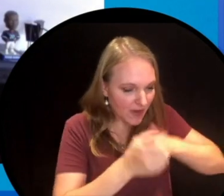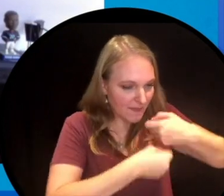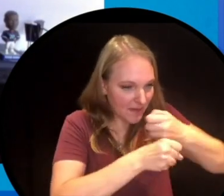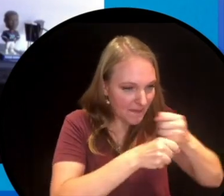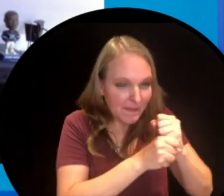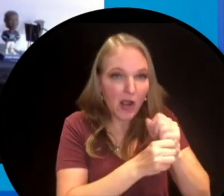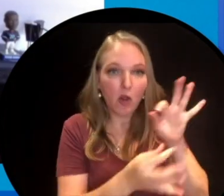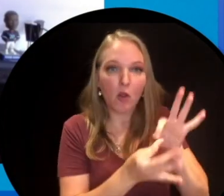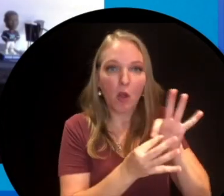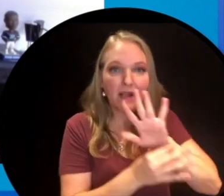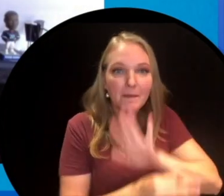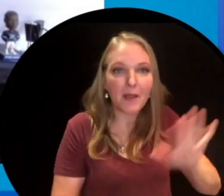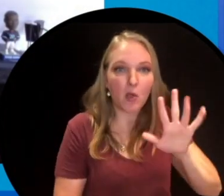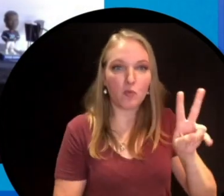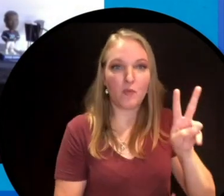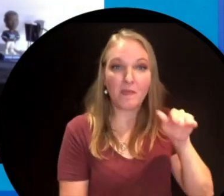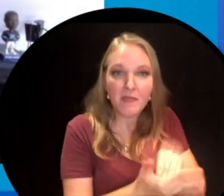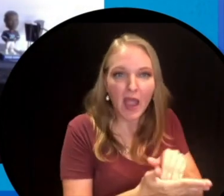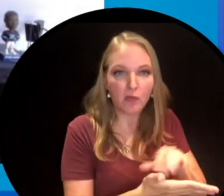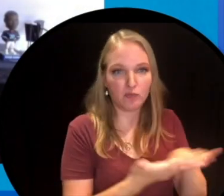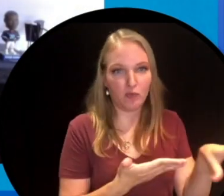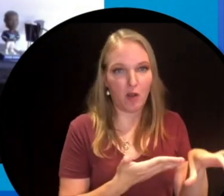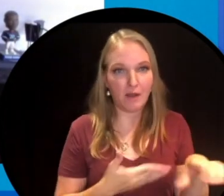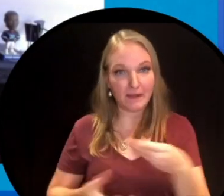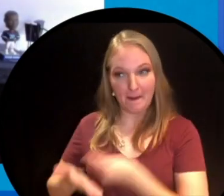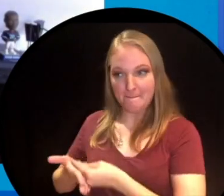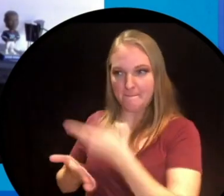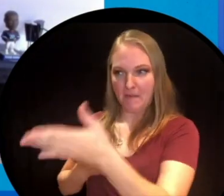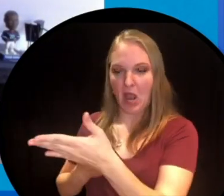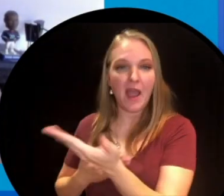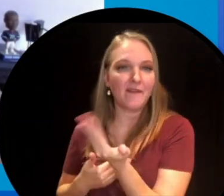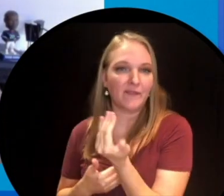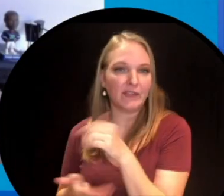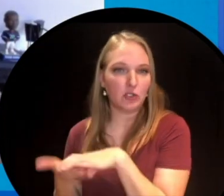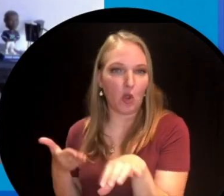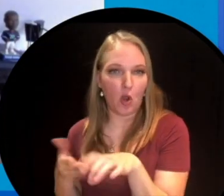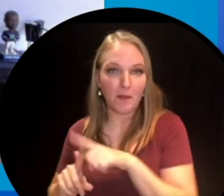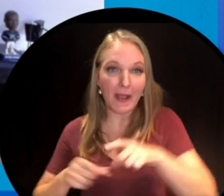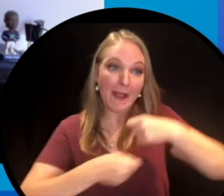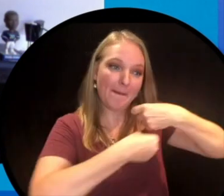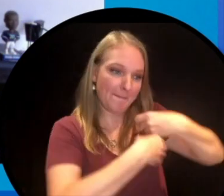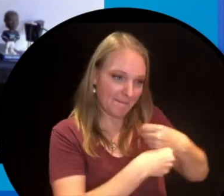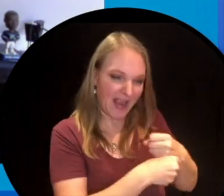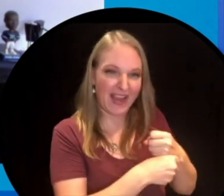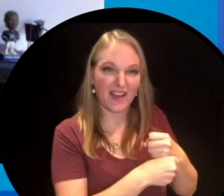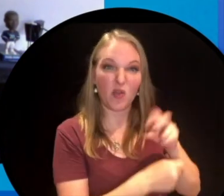it costs about two thousand dollars so you would buy one for fifteen dollars but if you tried to